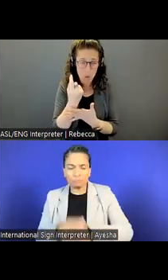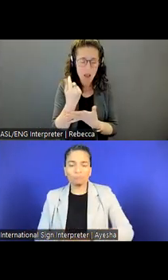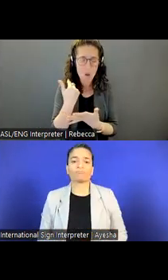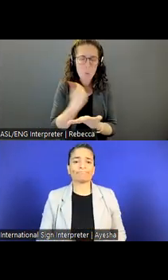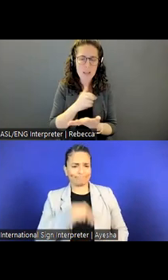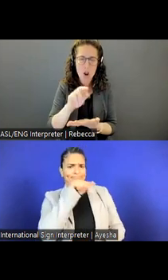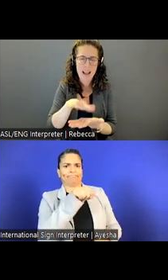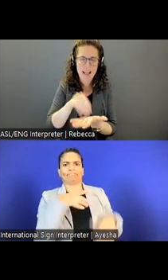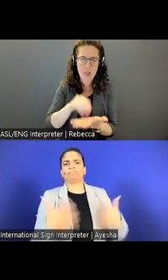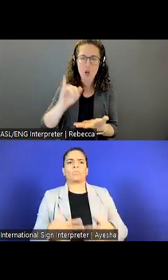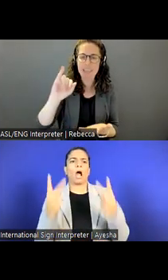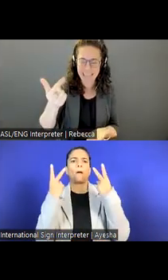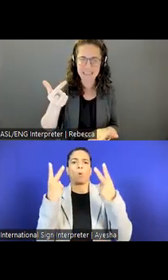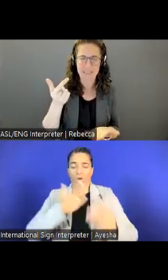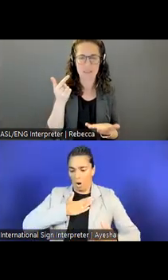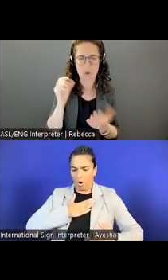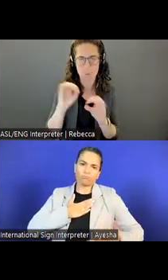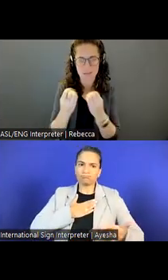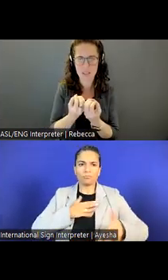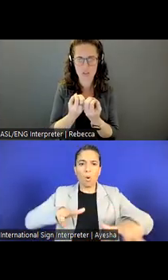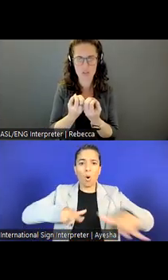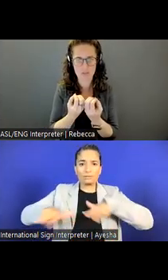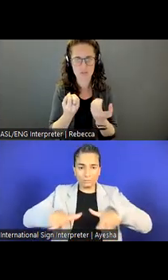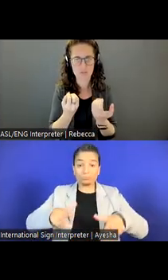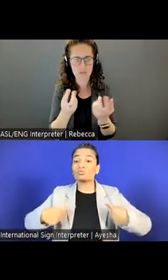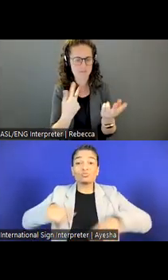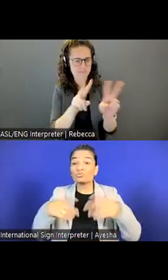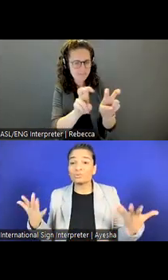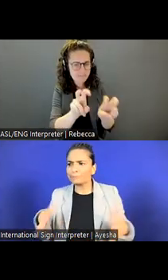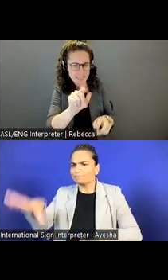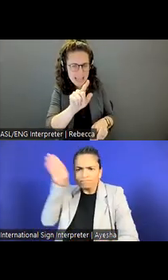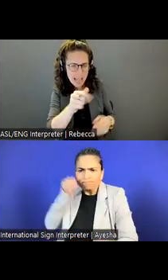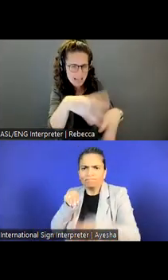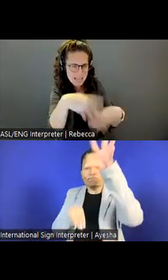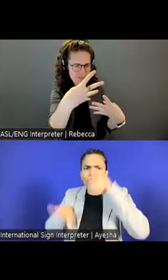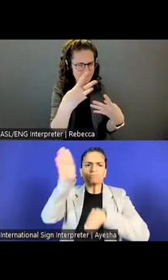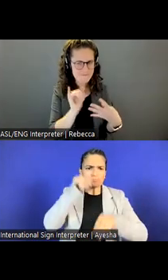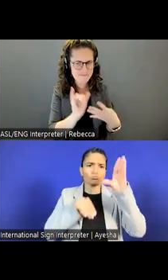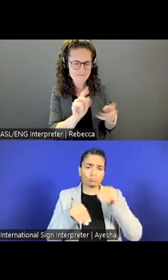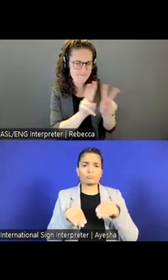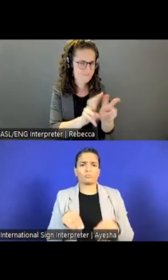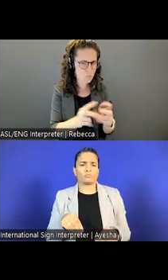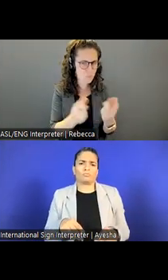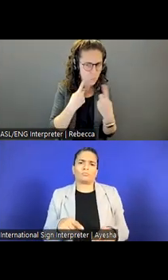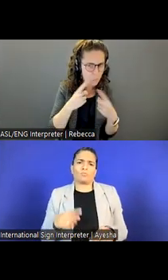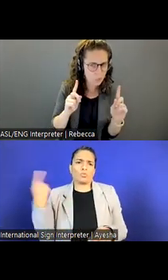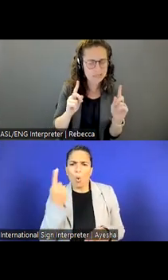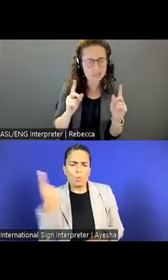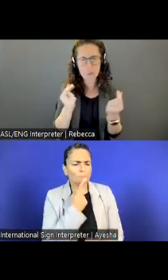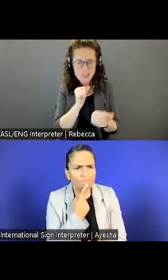We're always trying to look at the data, figure out what is working, what is not, and improve